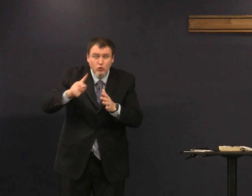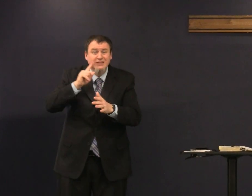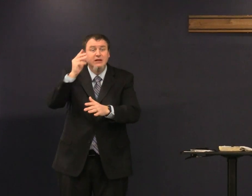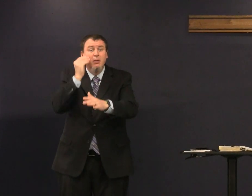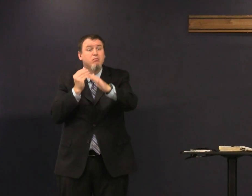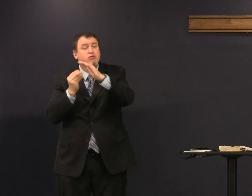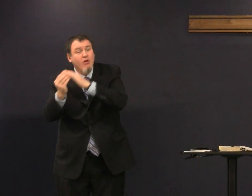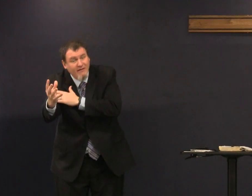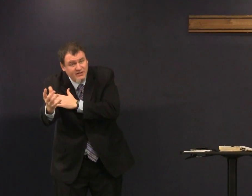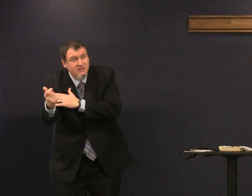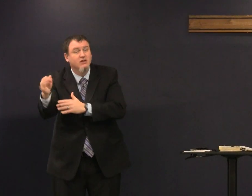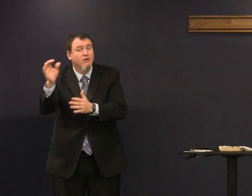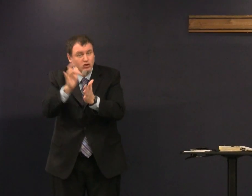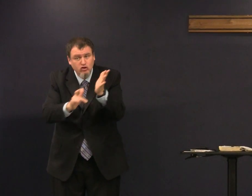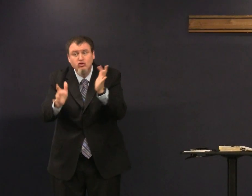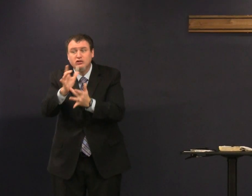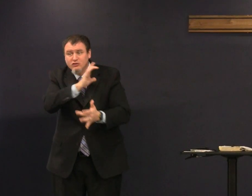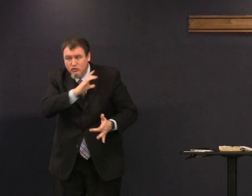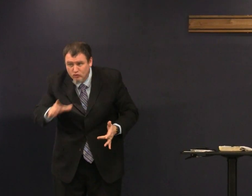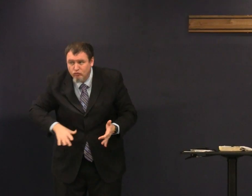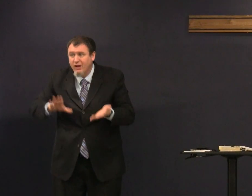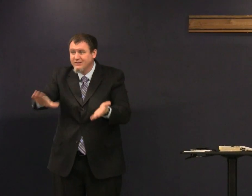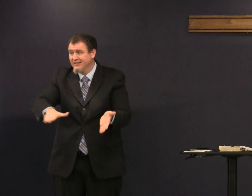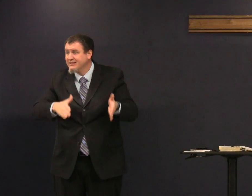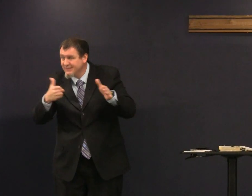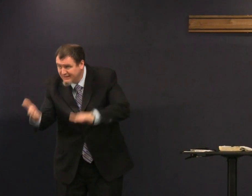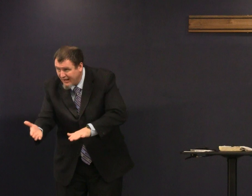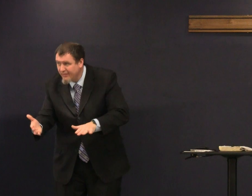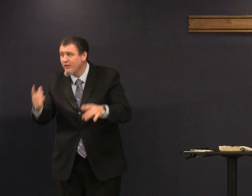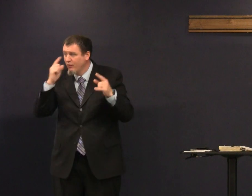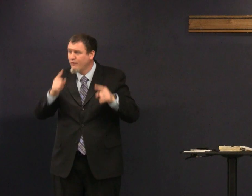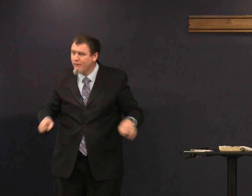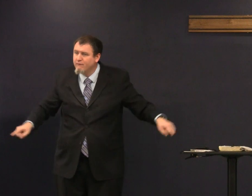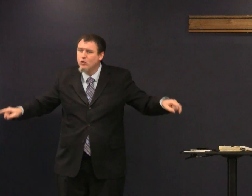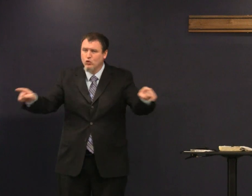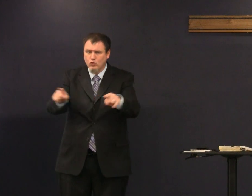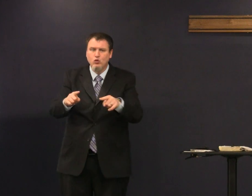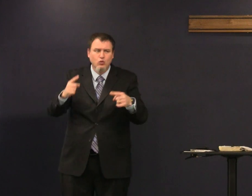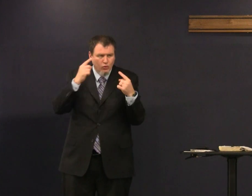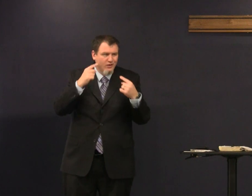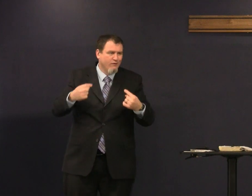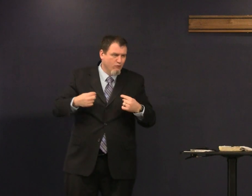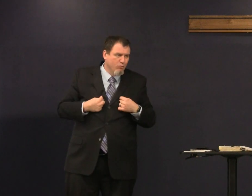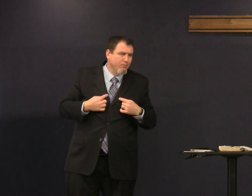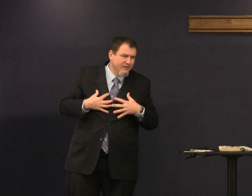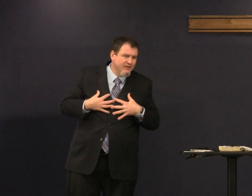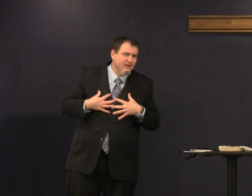this is what Genesis chapter 22 is prophesying about Jesus's death for us